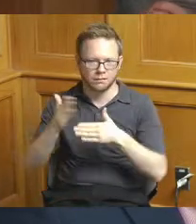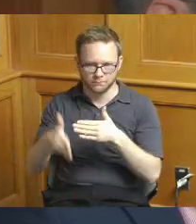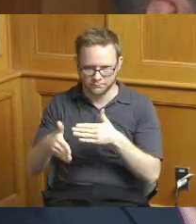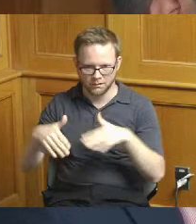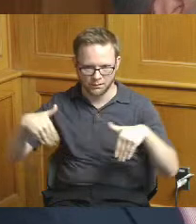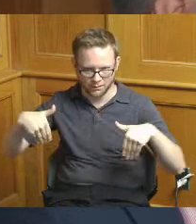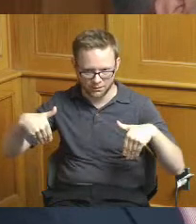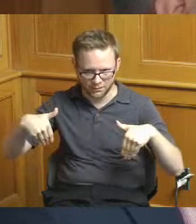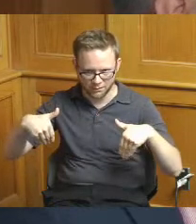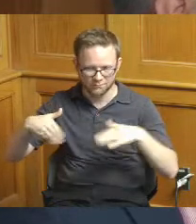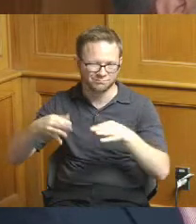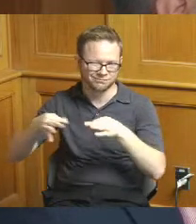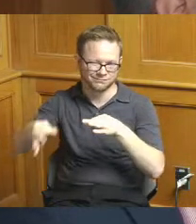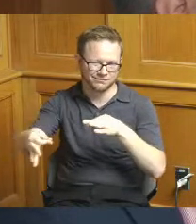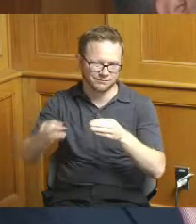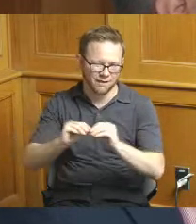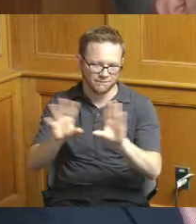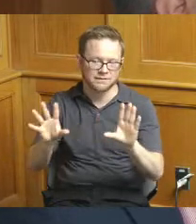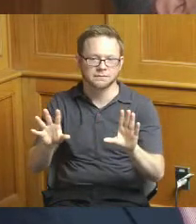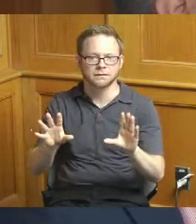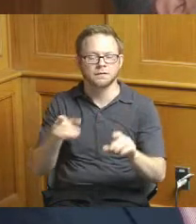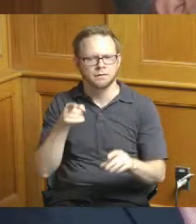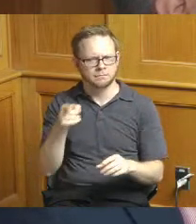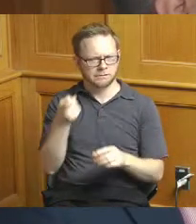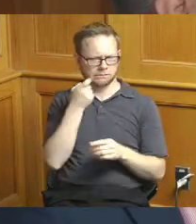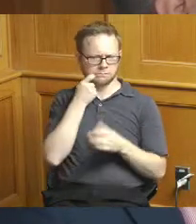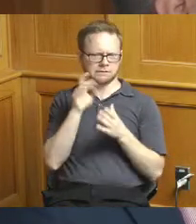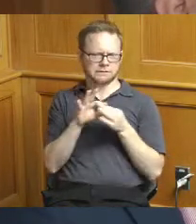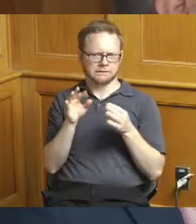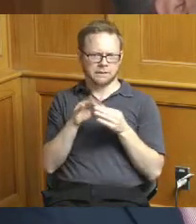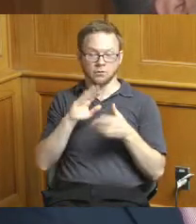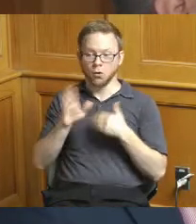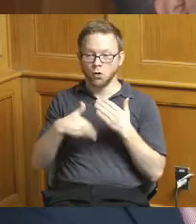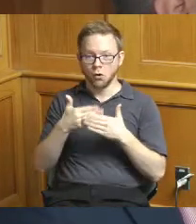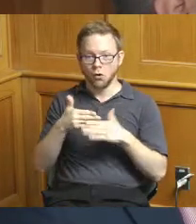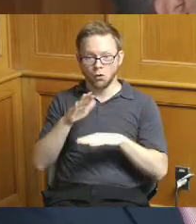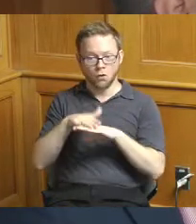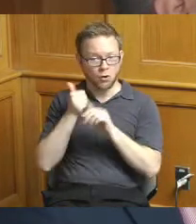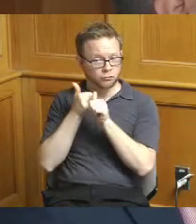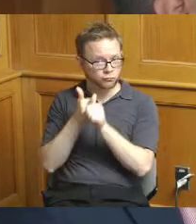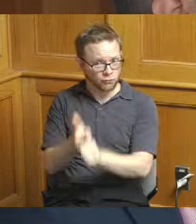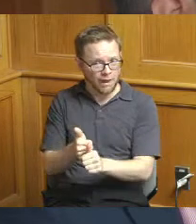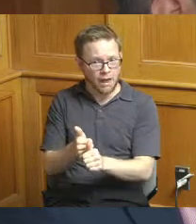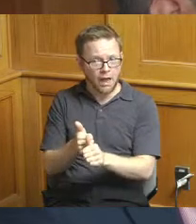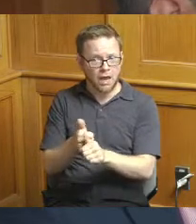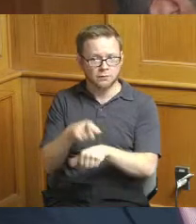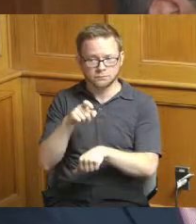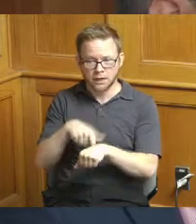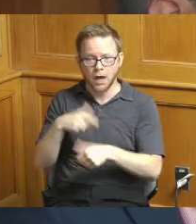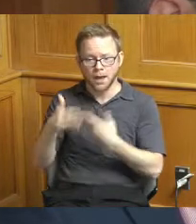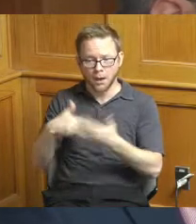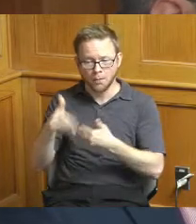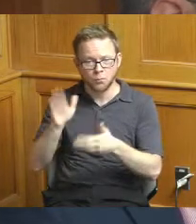running late but to hear you just say they're all on track to be completed do you have a time frame